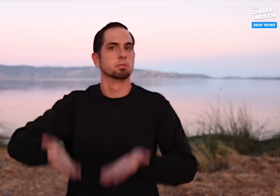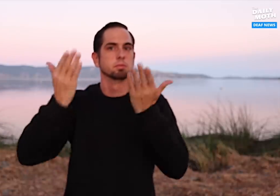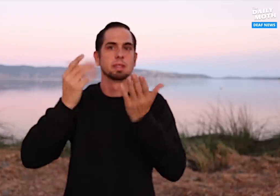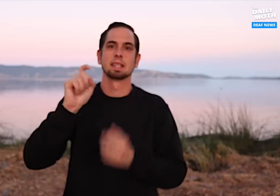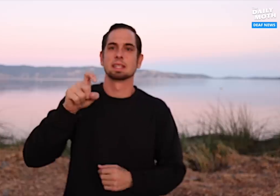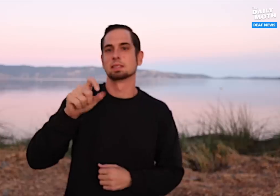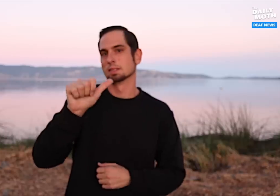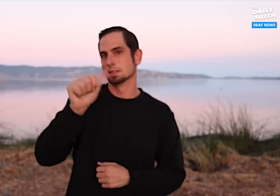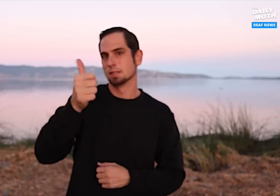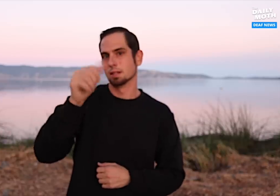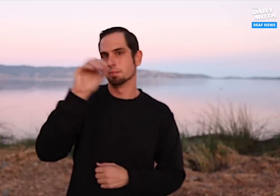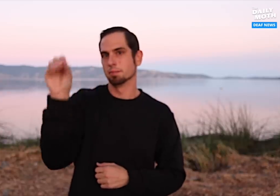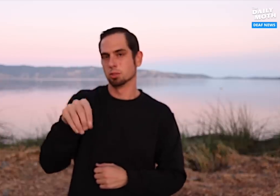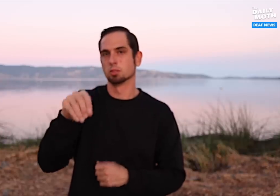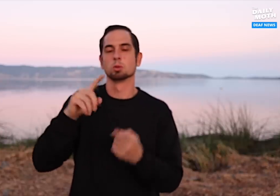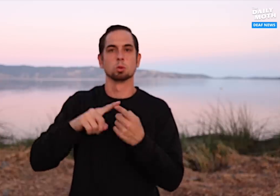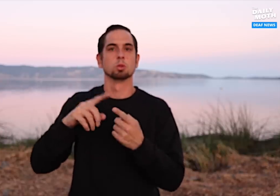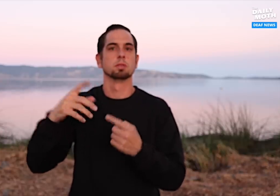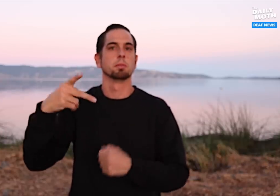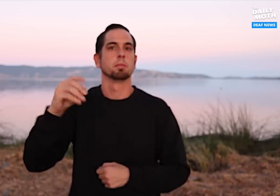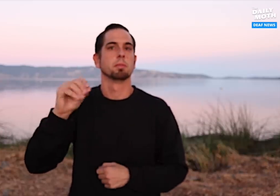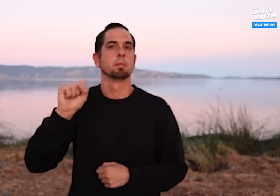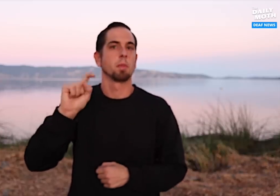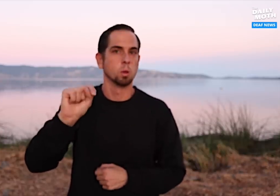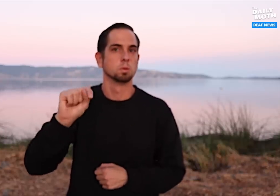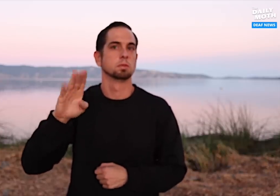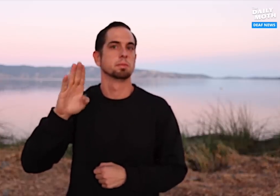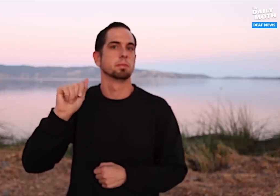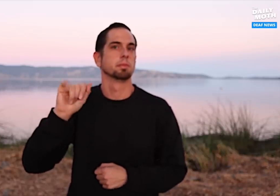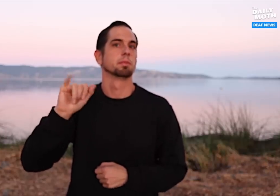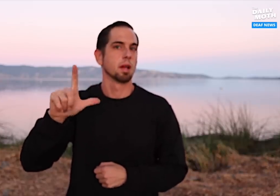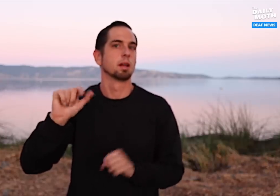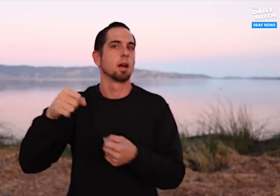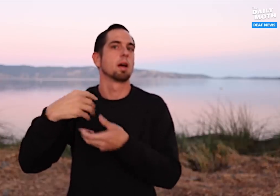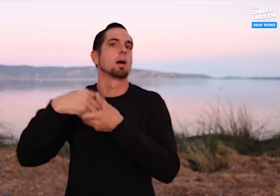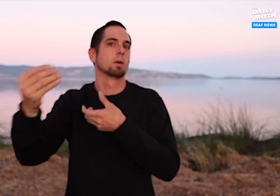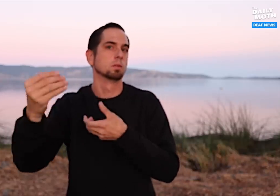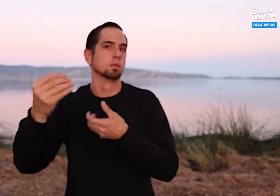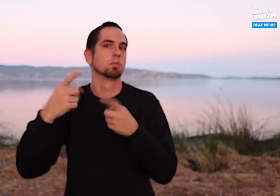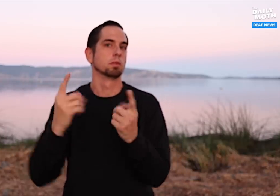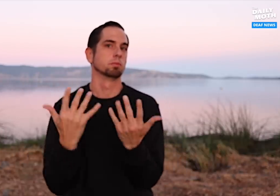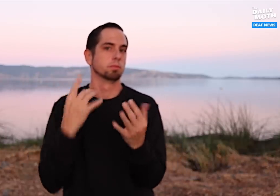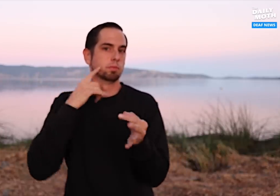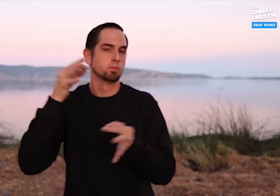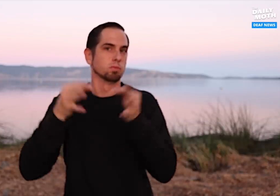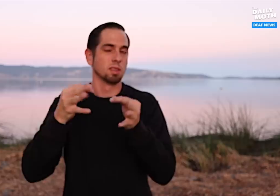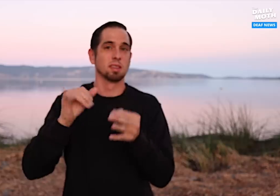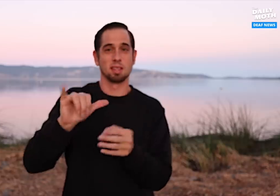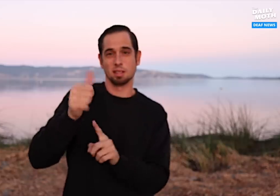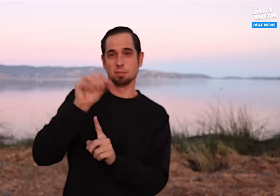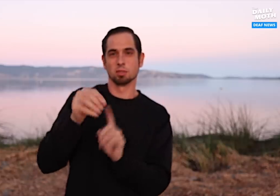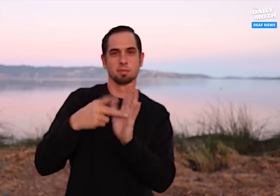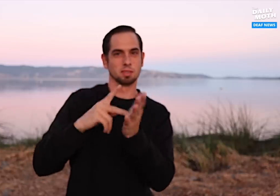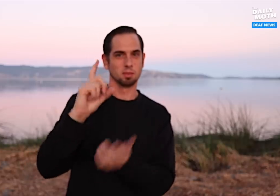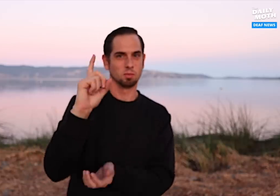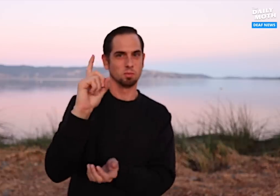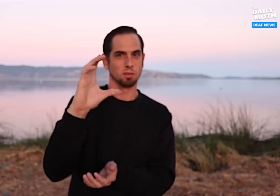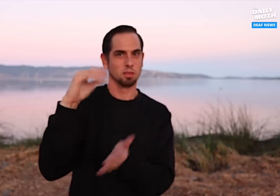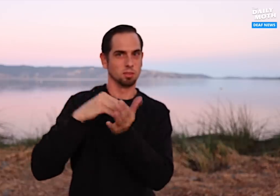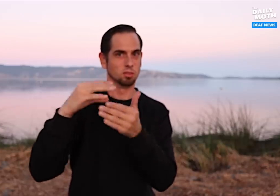the 10% necessary to post bail, which was $100,000.